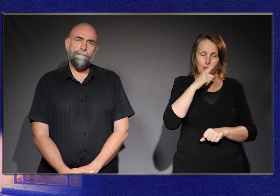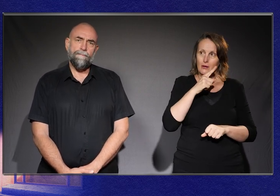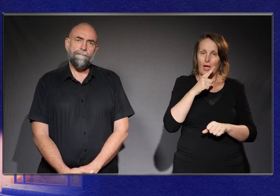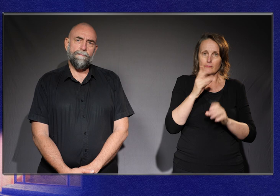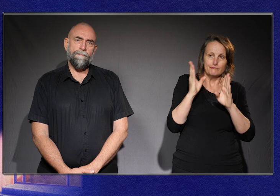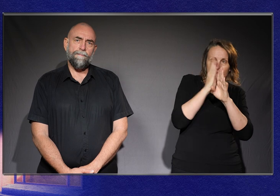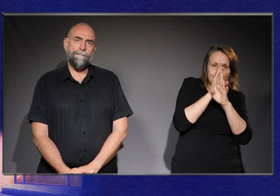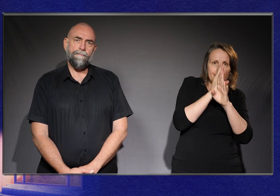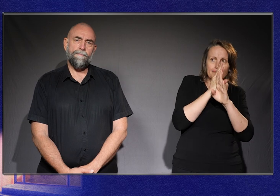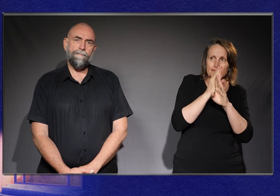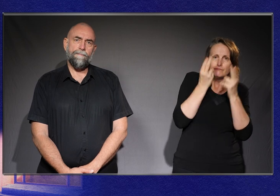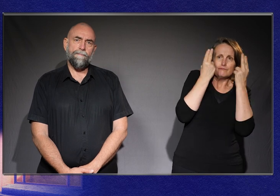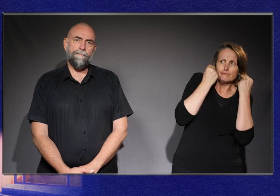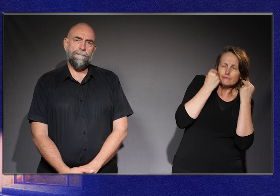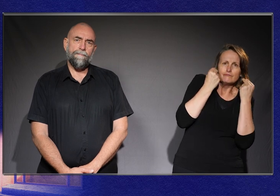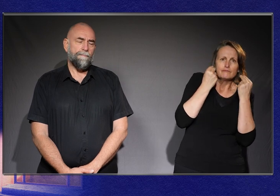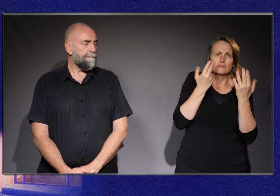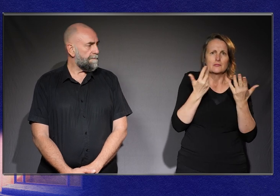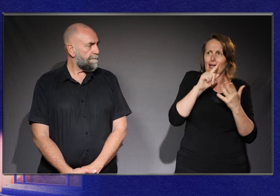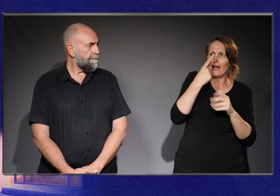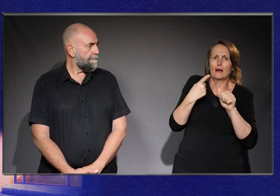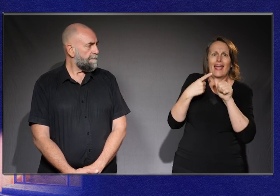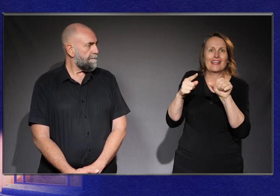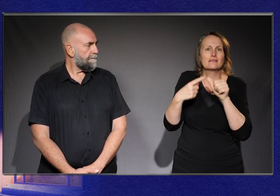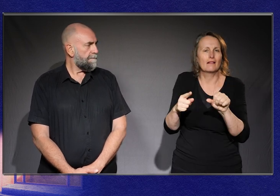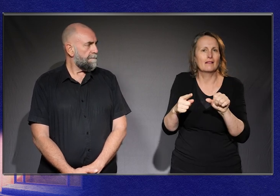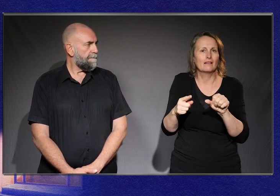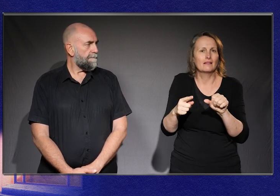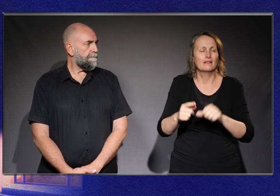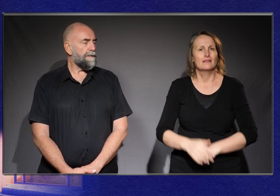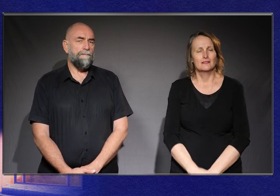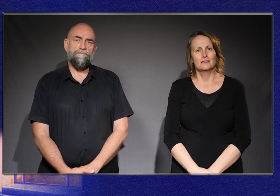have the ability to make our own a cup of tea or make a decision around that.